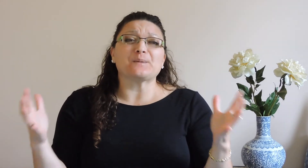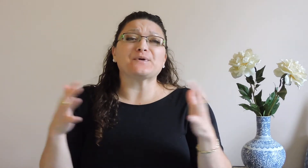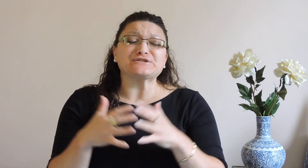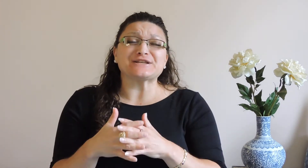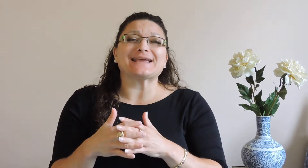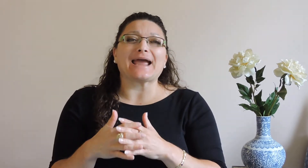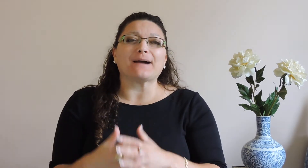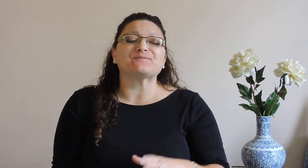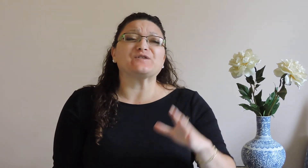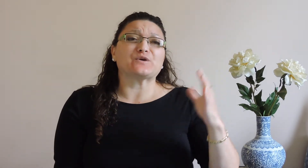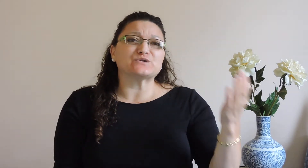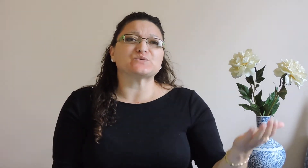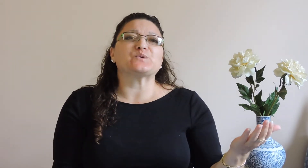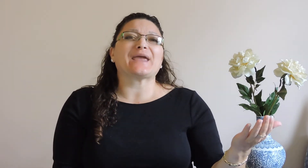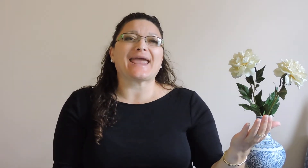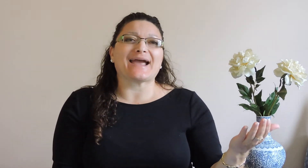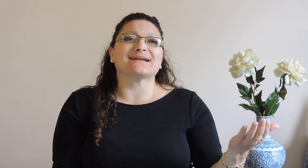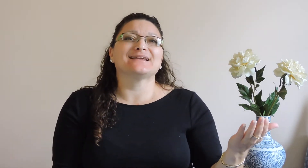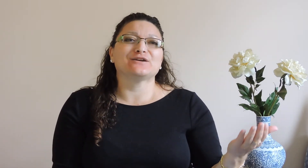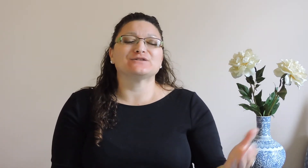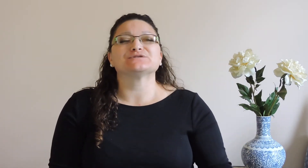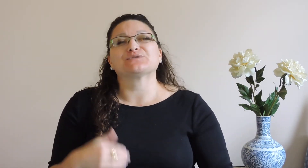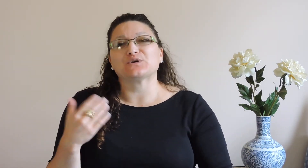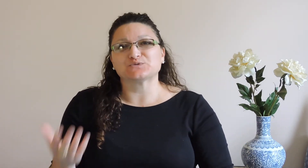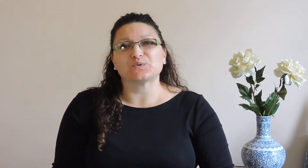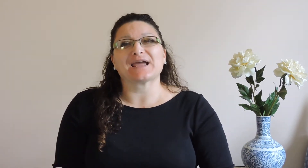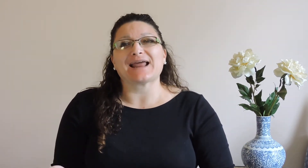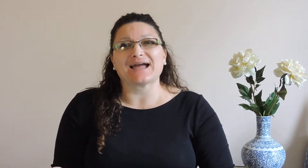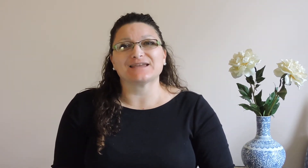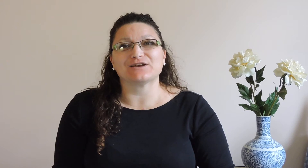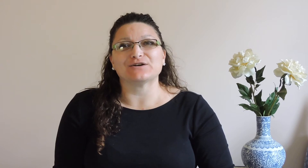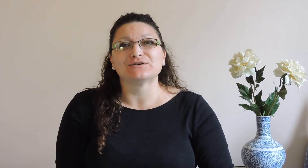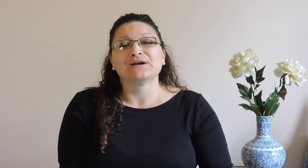bridge the gap for those who can hear and those who cannot hear.